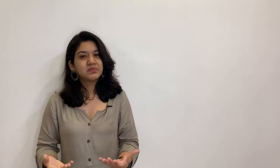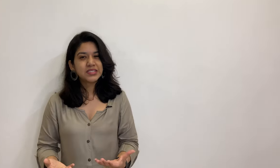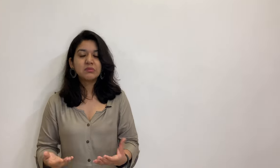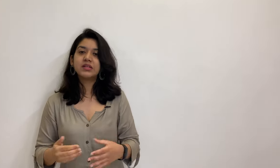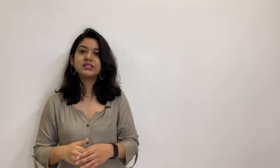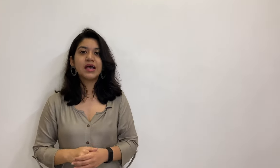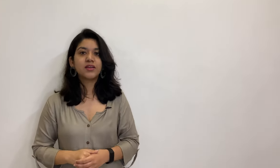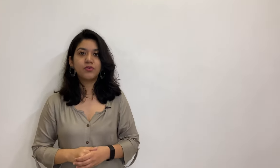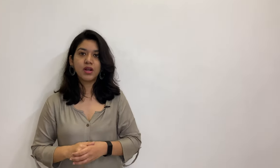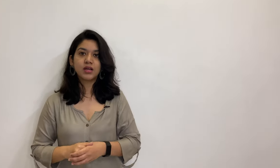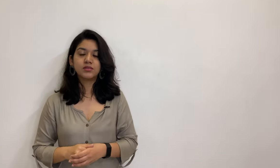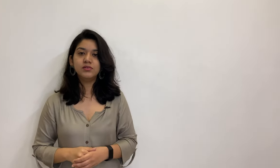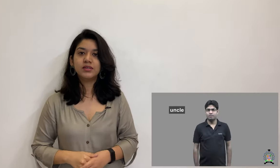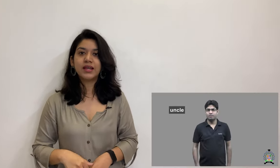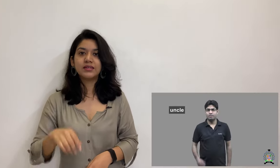Similar sign for uncle, that is